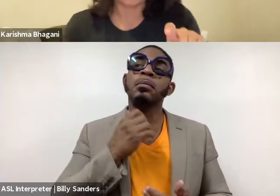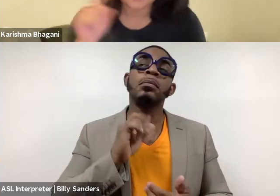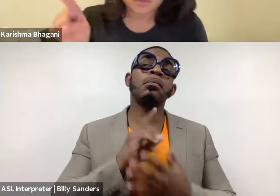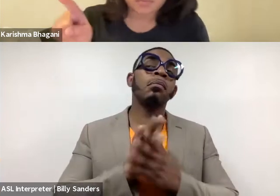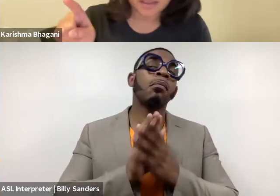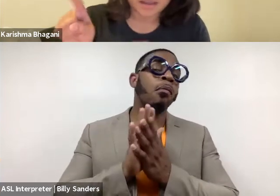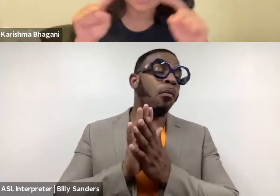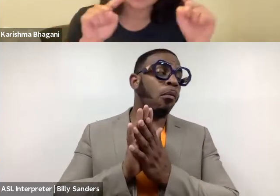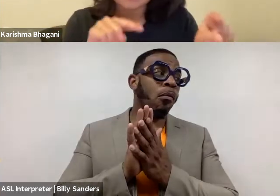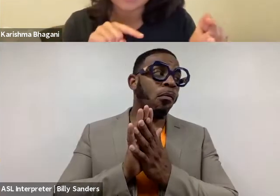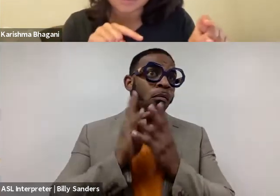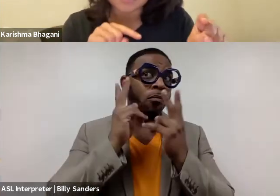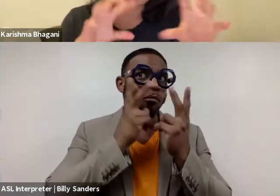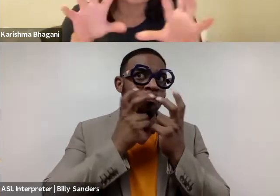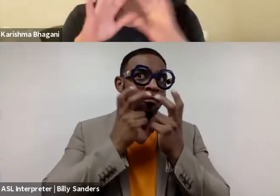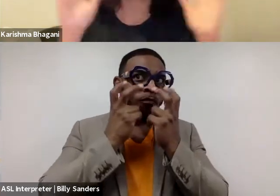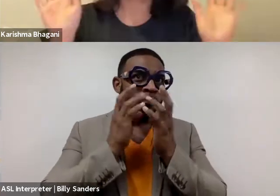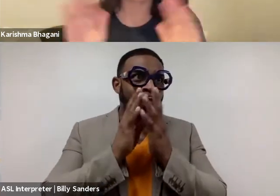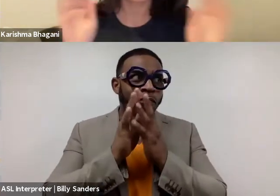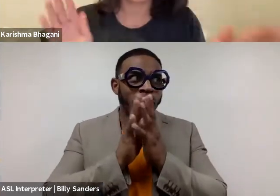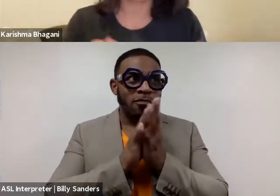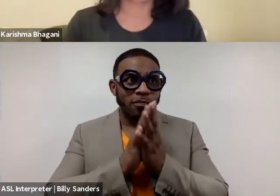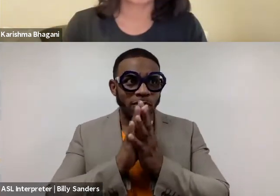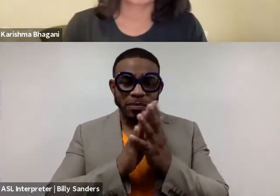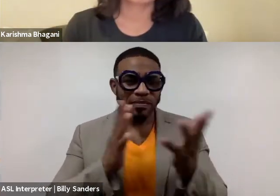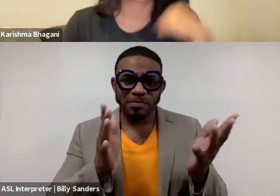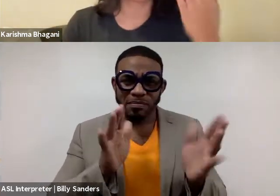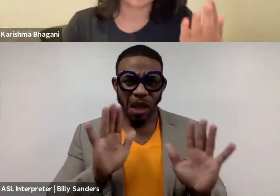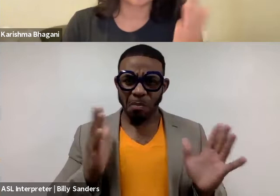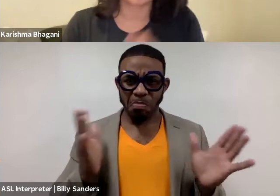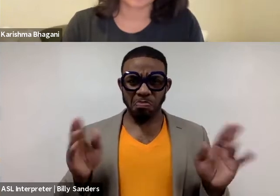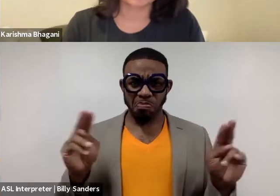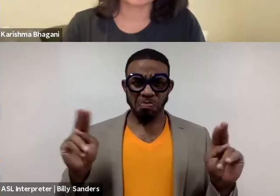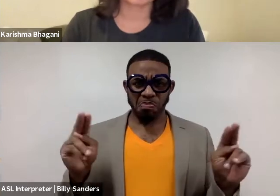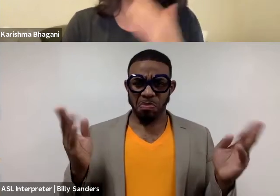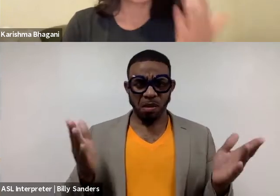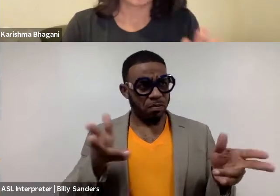or this could make us do this or this. I'm here because I respect you as an artist